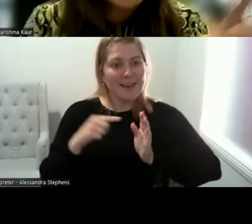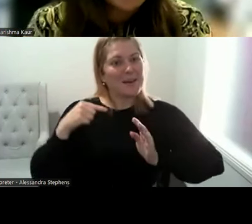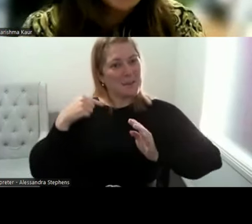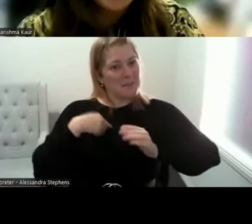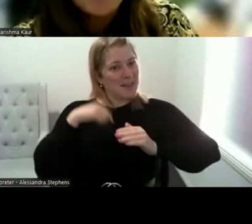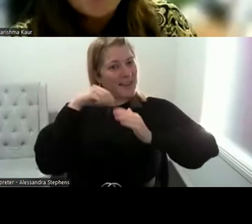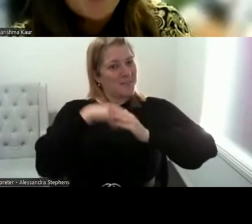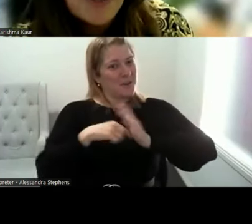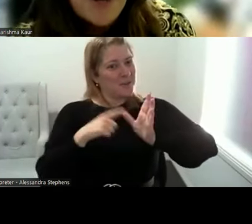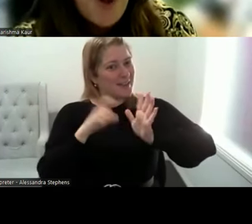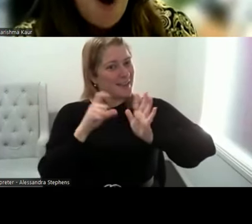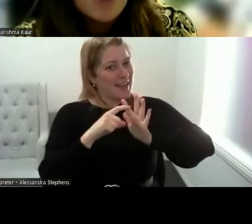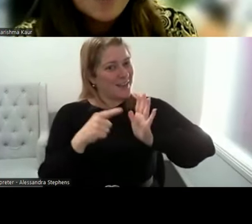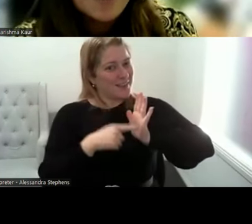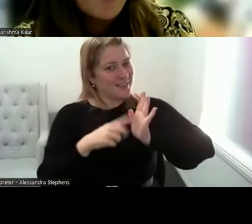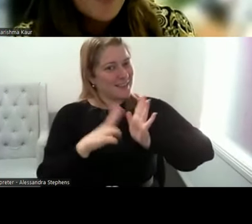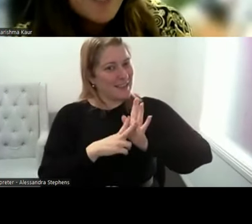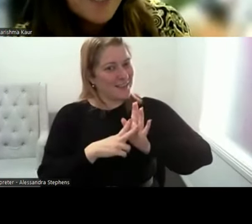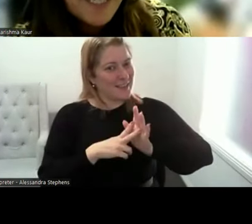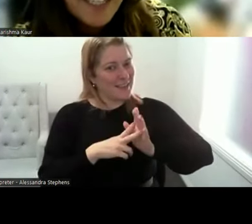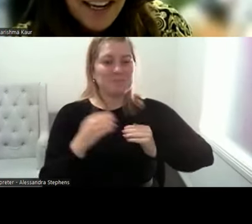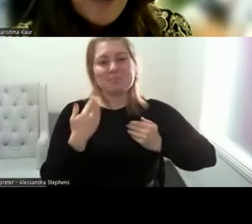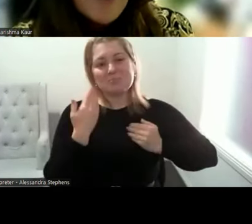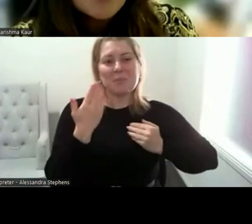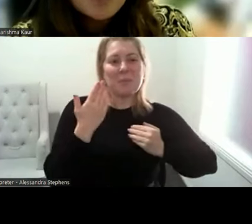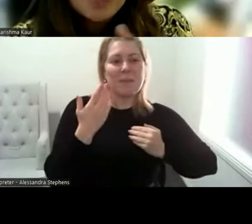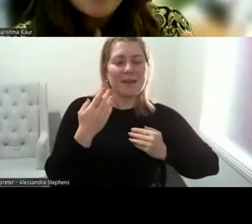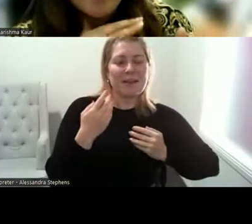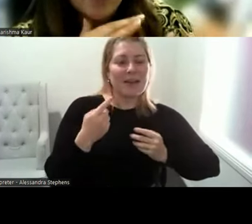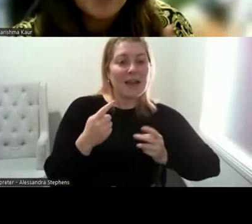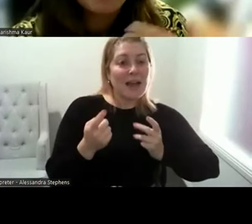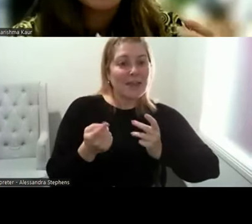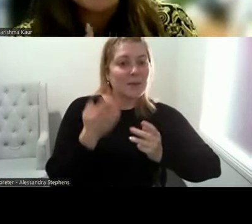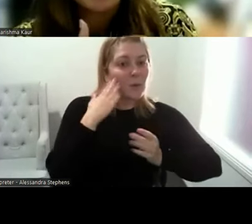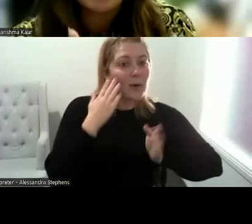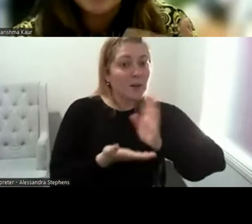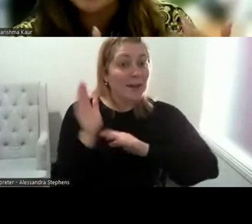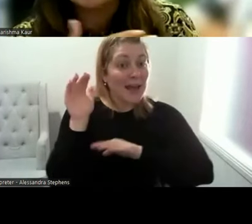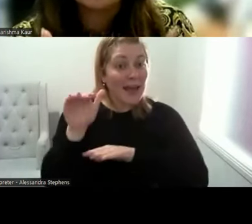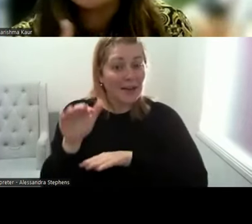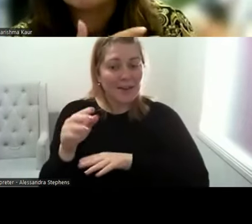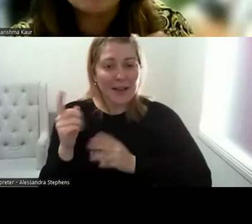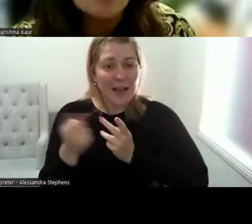were the doctor who was on TV the other day. So just helps you engage with the community.